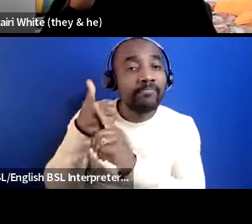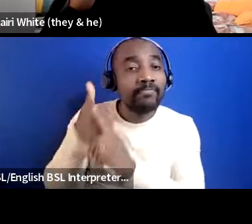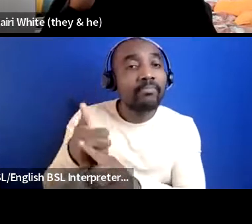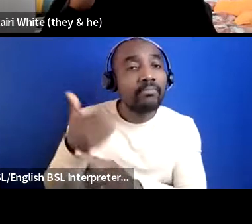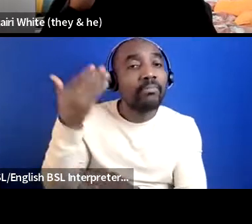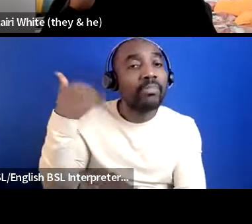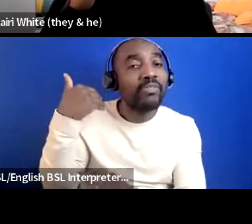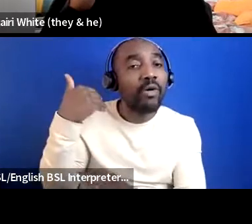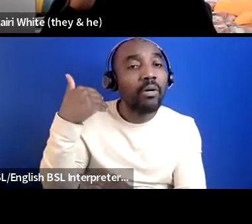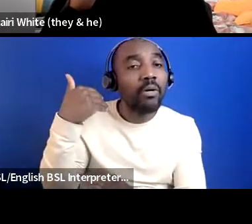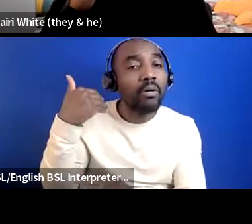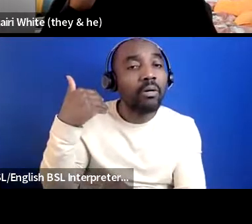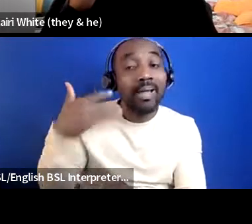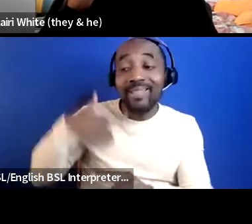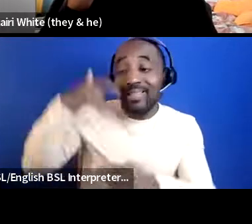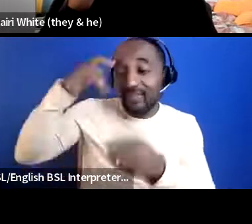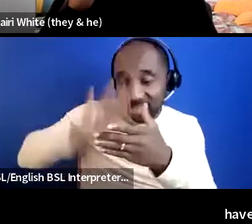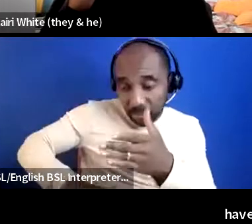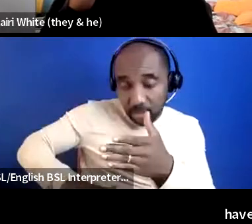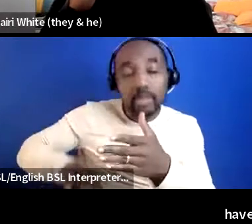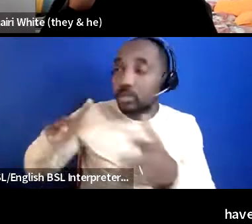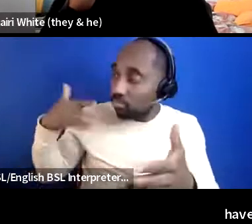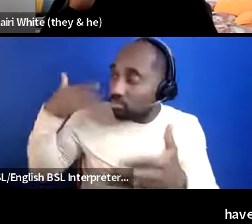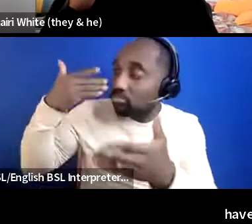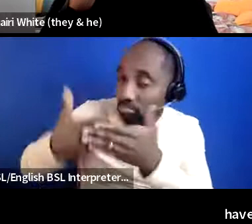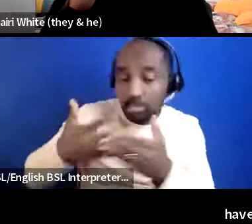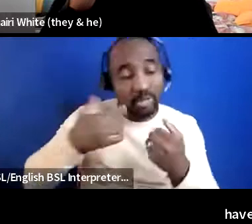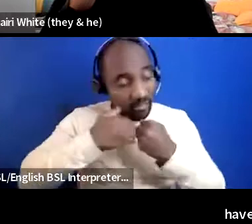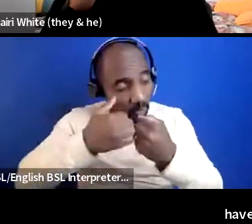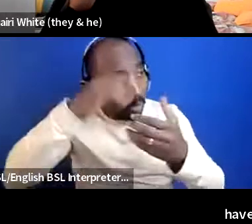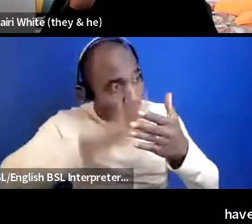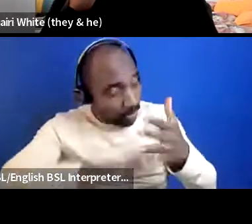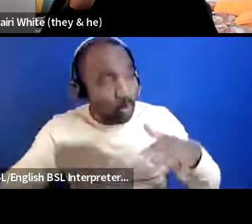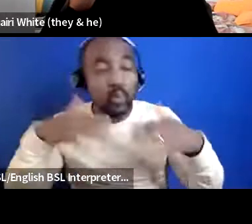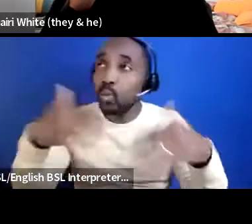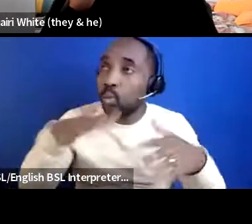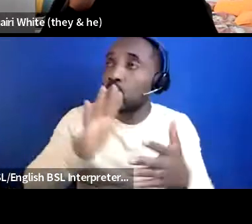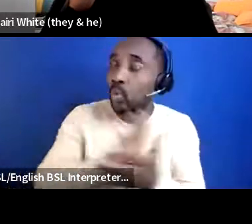we've supported them they've been very happy with their help we've given them they've been empowered